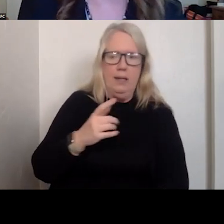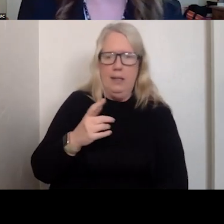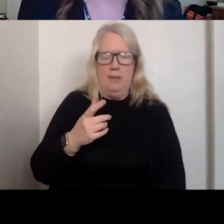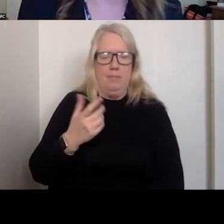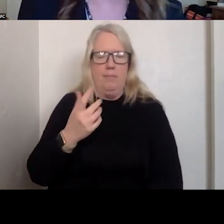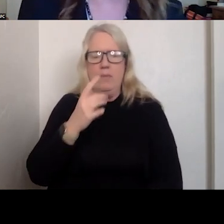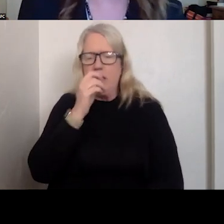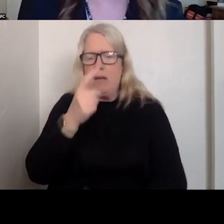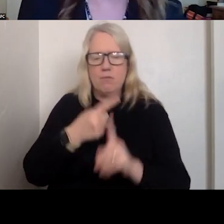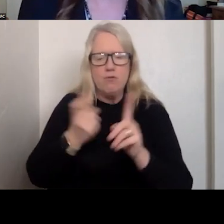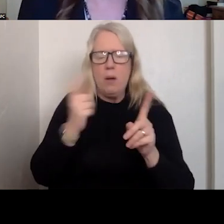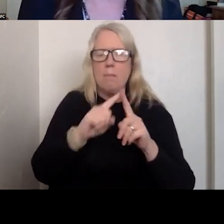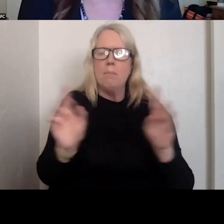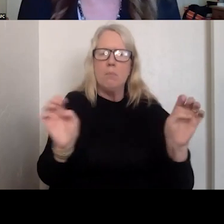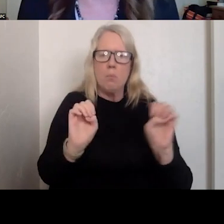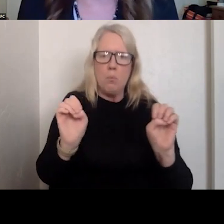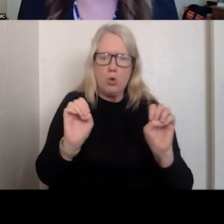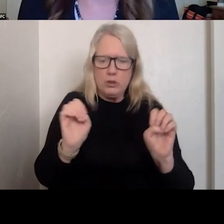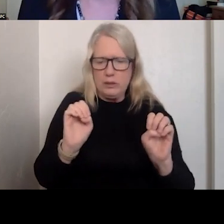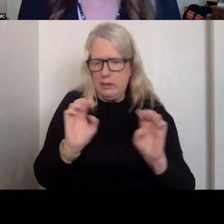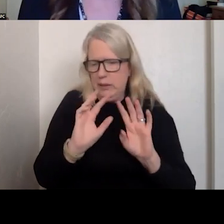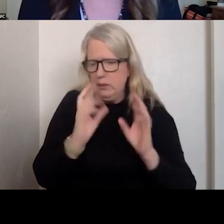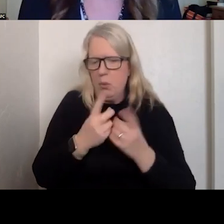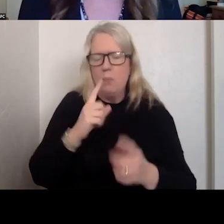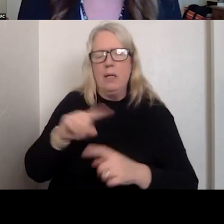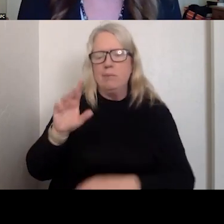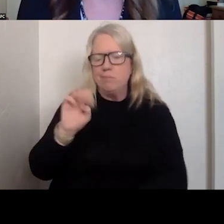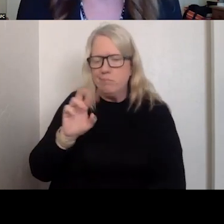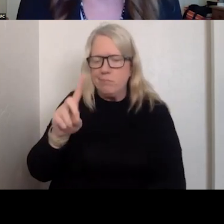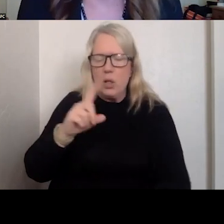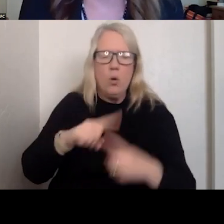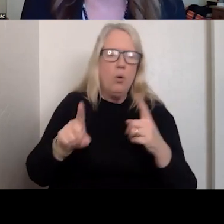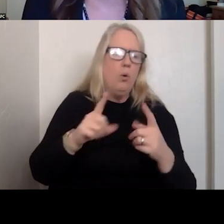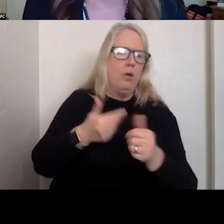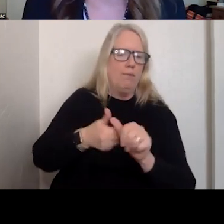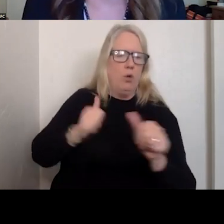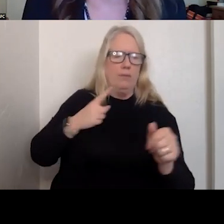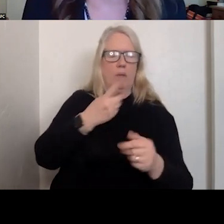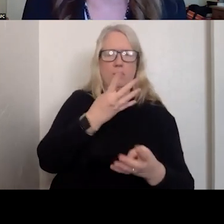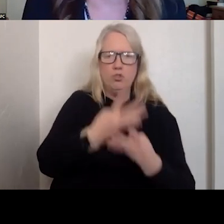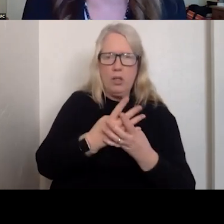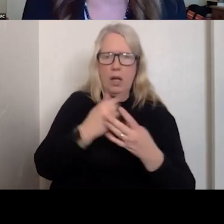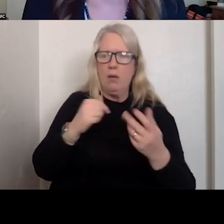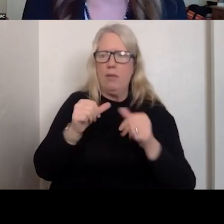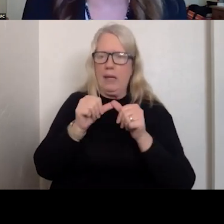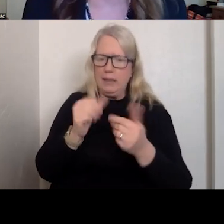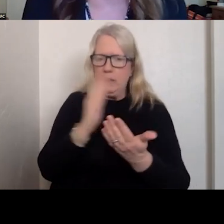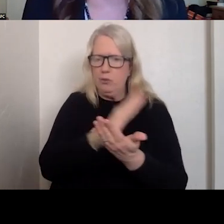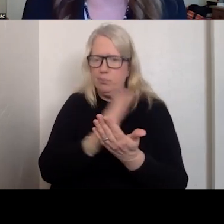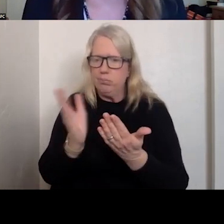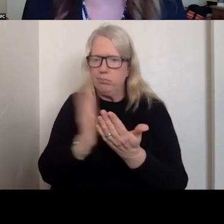EMERGENCY DEPARTMENTS AND JAIL BY DEVELOPING CARE THAT MATCH